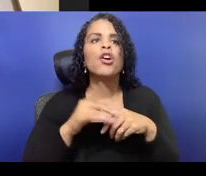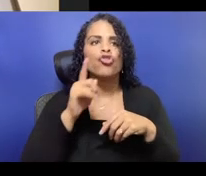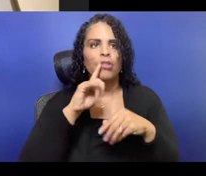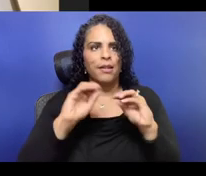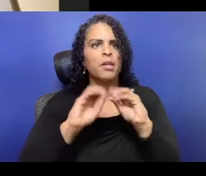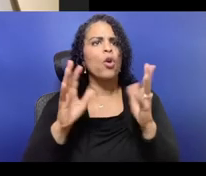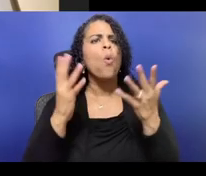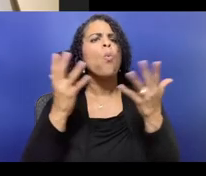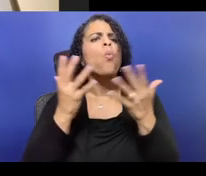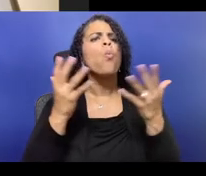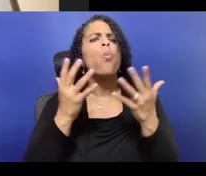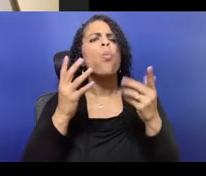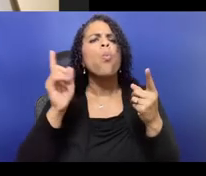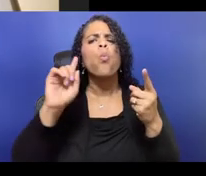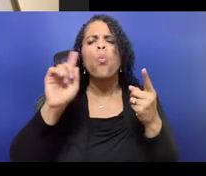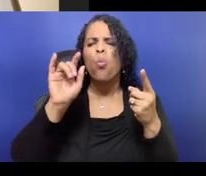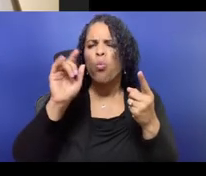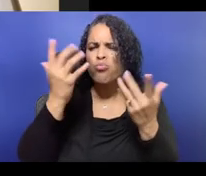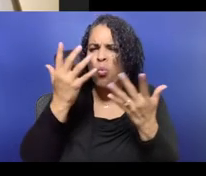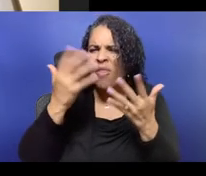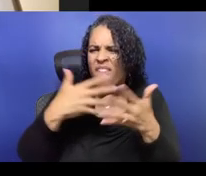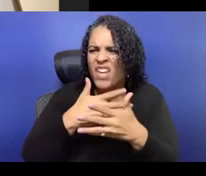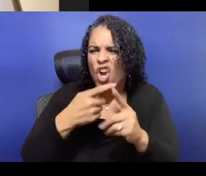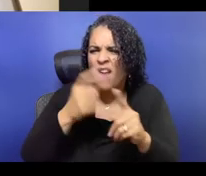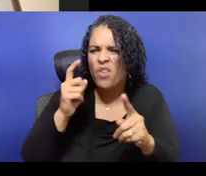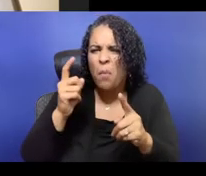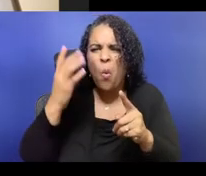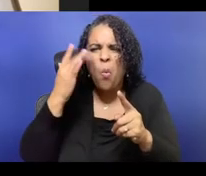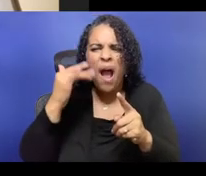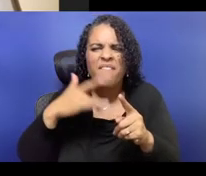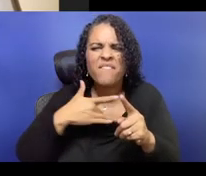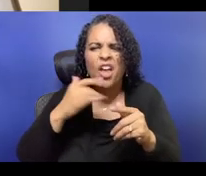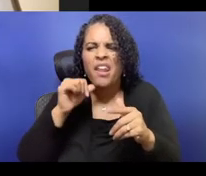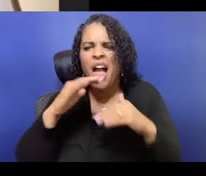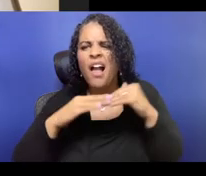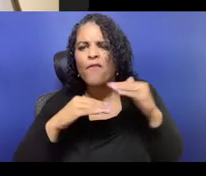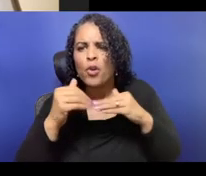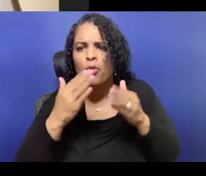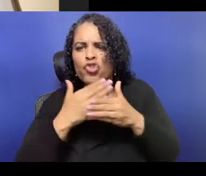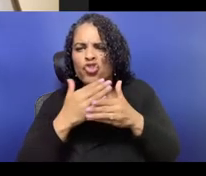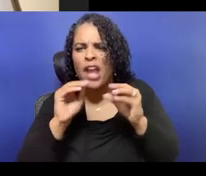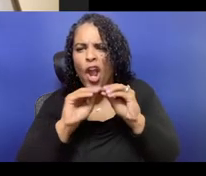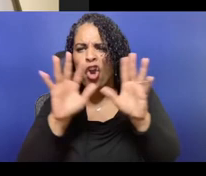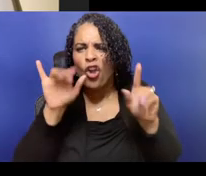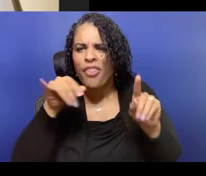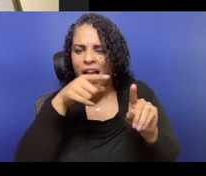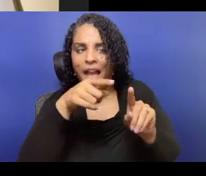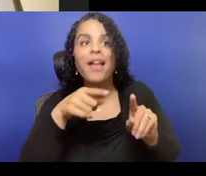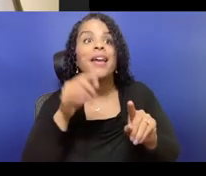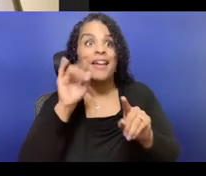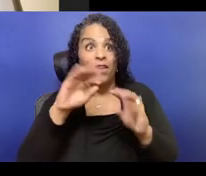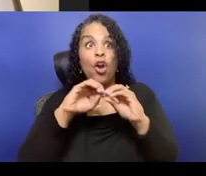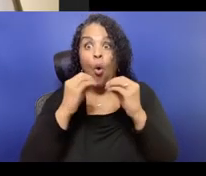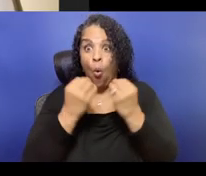You know, this is so exciting, I mean, I'm just losing my mind over here, I love it. I'm so curious to hear from y'all